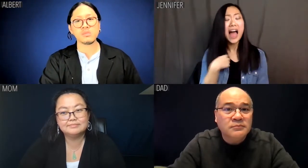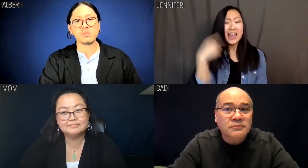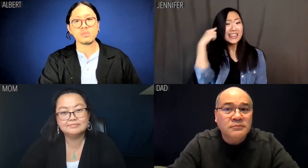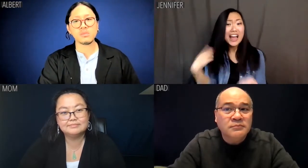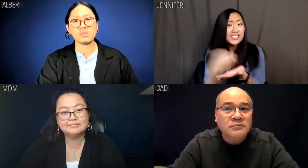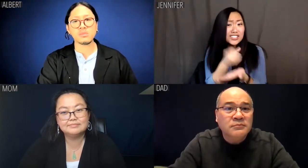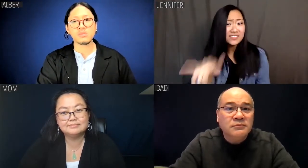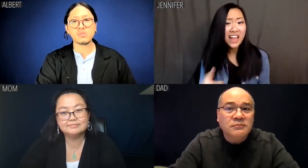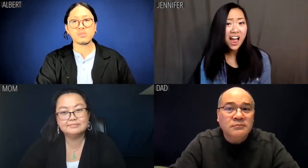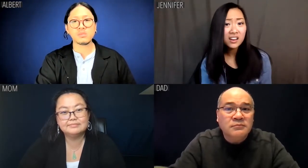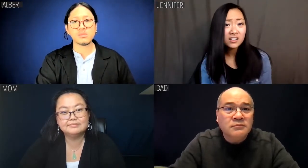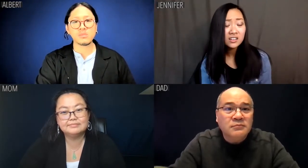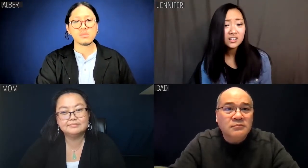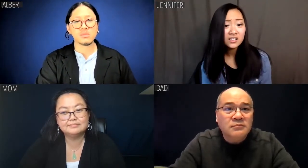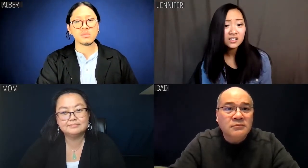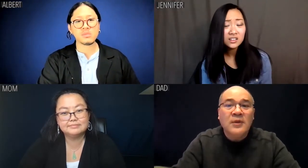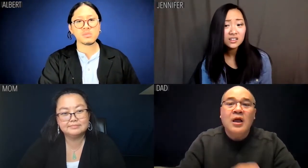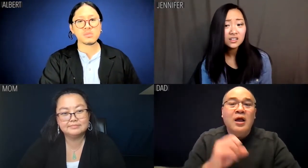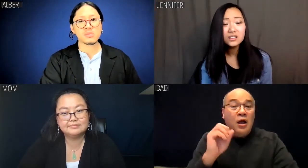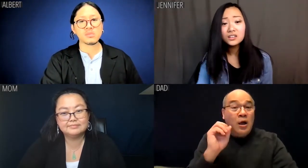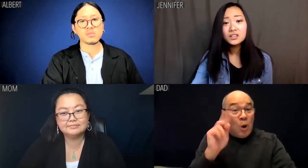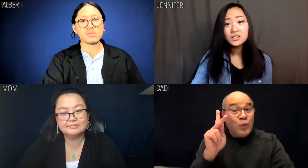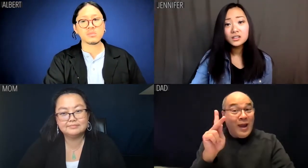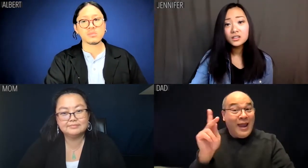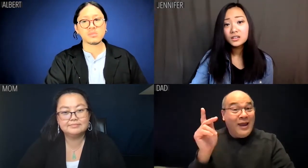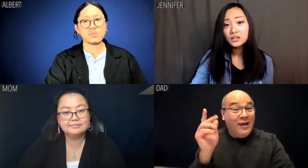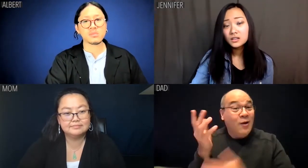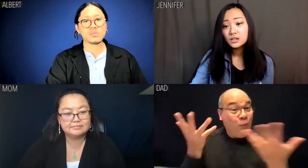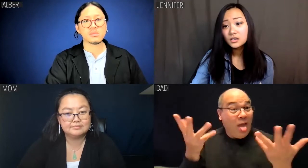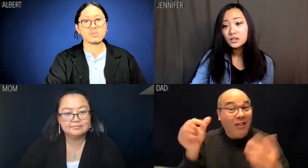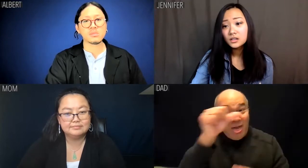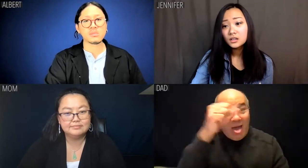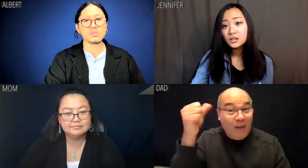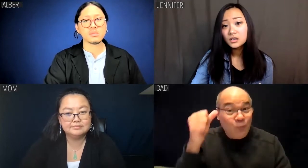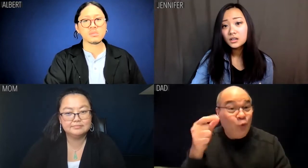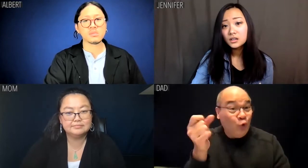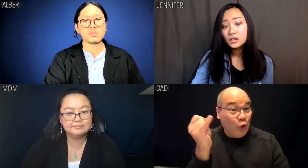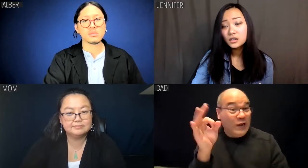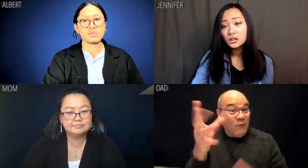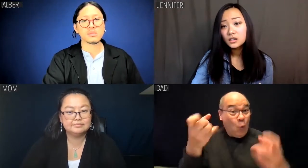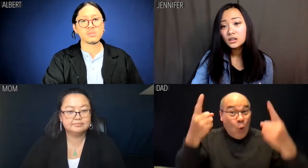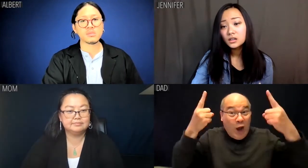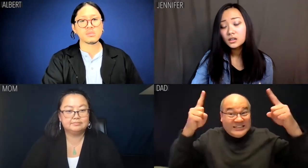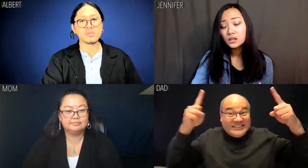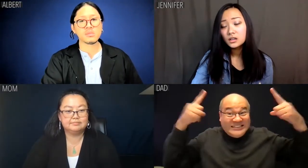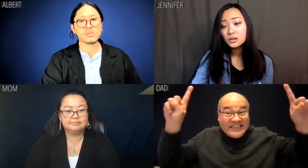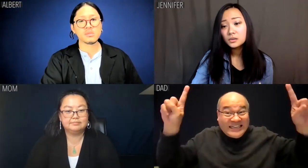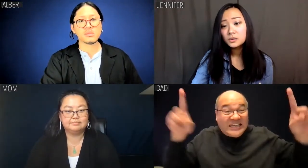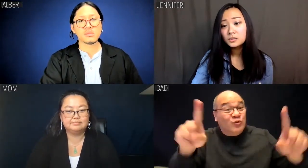cuz by now I think I've earned it. Dad: OK, well, Albert, if you want to win,